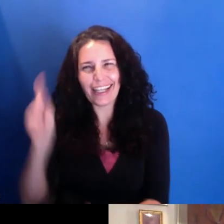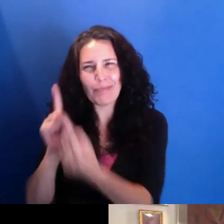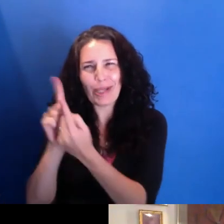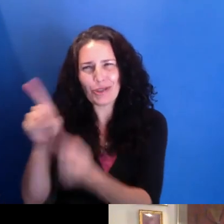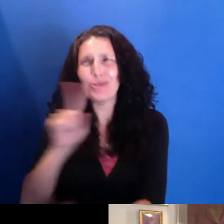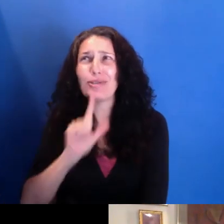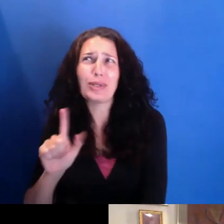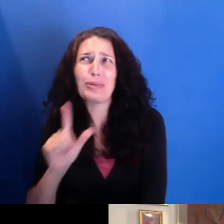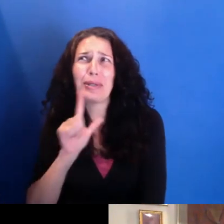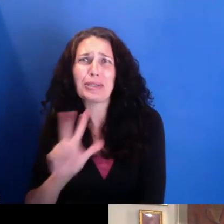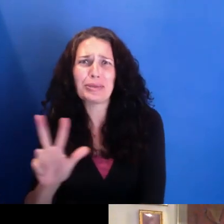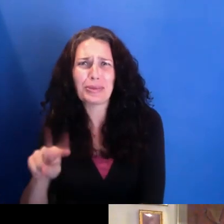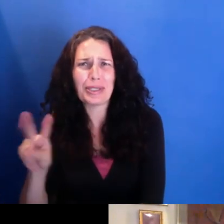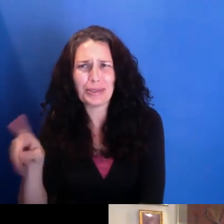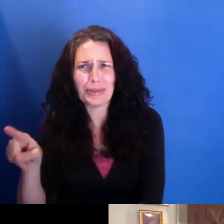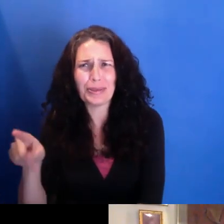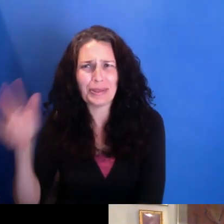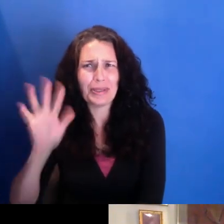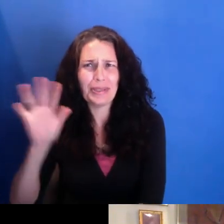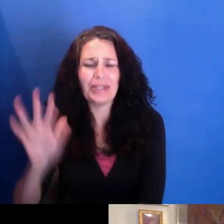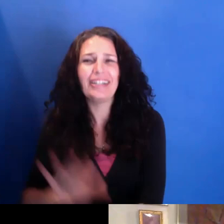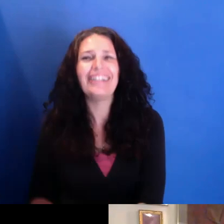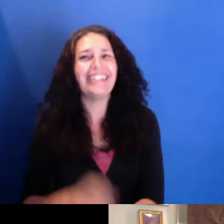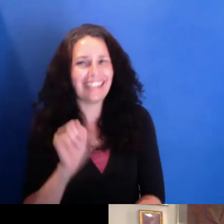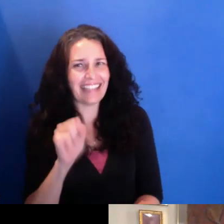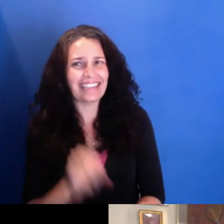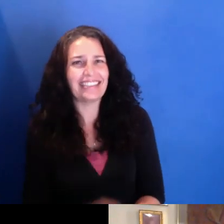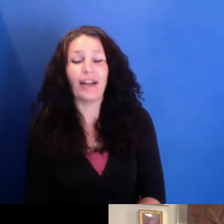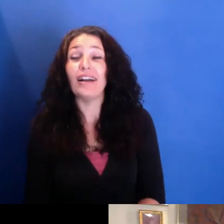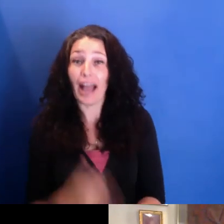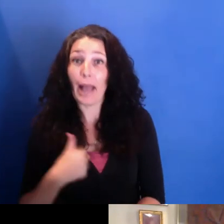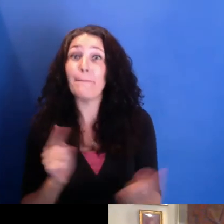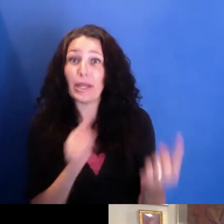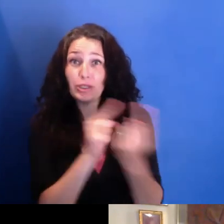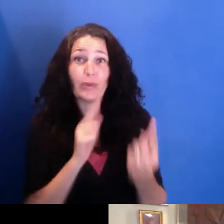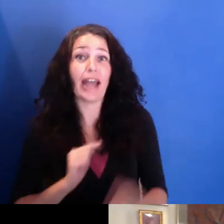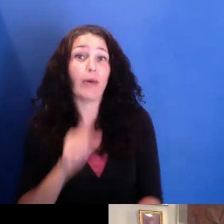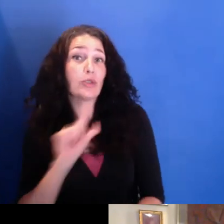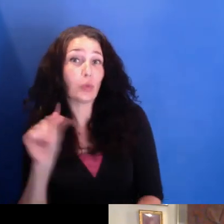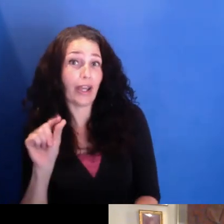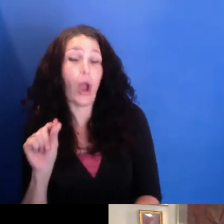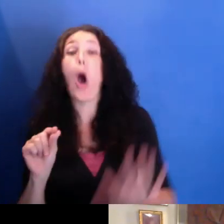Yeah, I think I was 20, around 20, yeah. 20, excuse me. All right. So-- and I knew you as Yvonne.